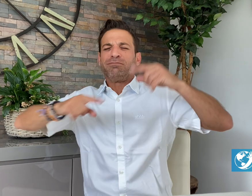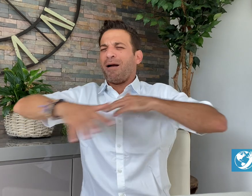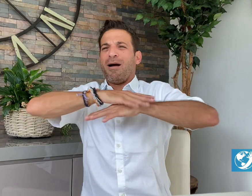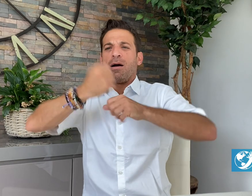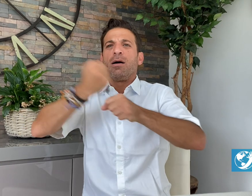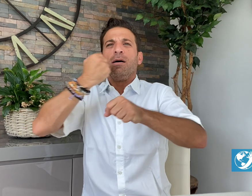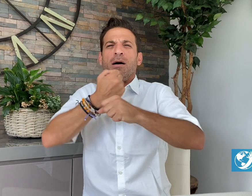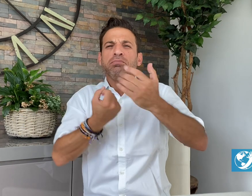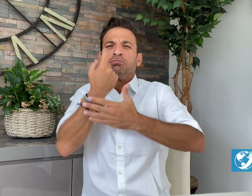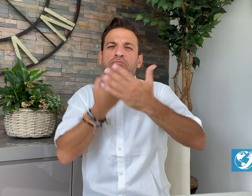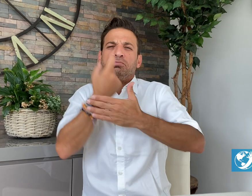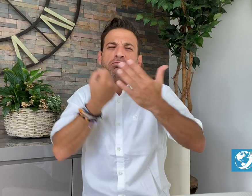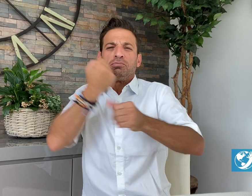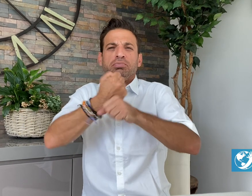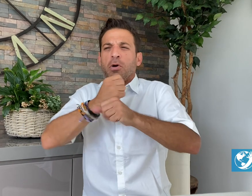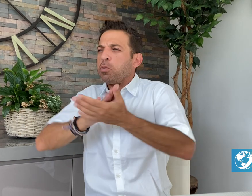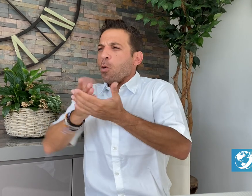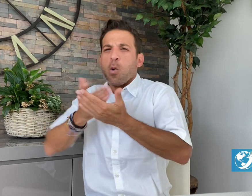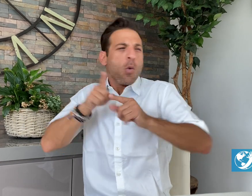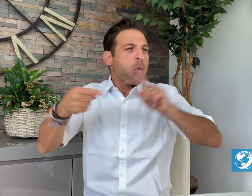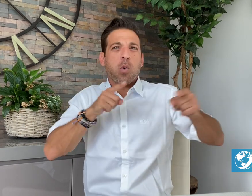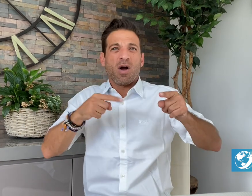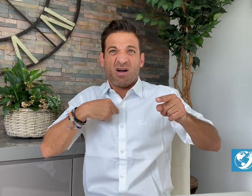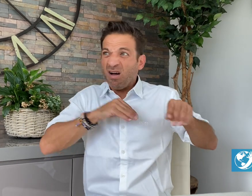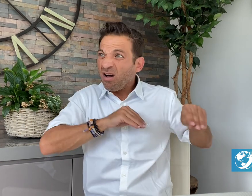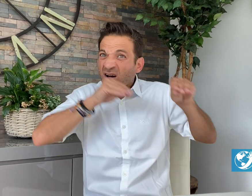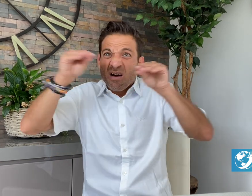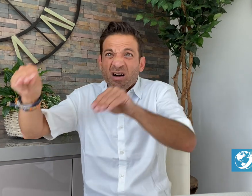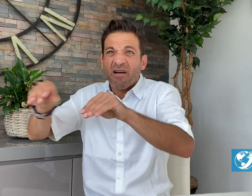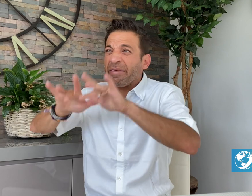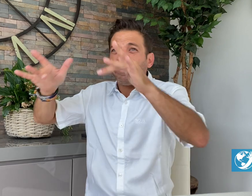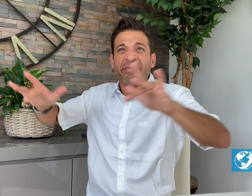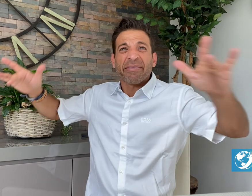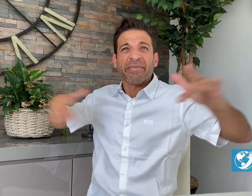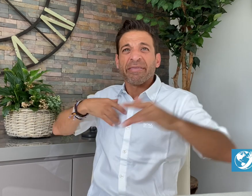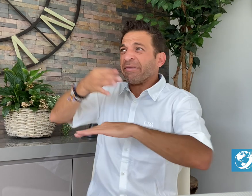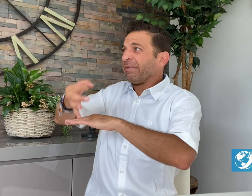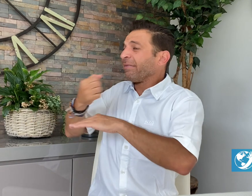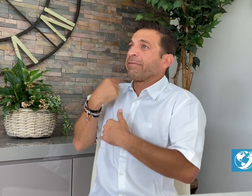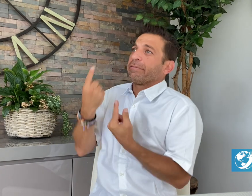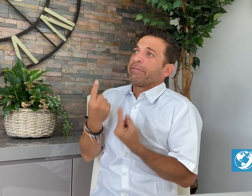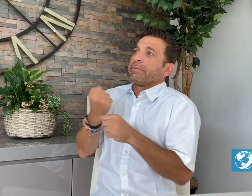of large cities as there are usually less work opportunities